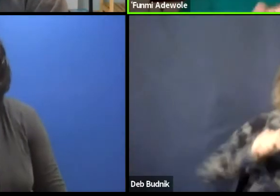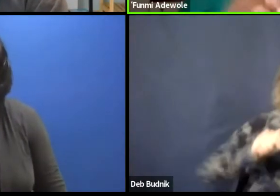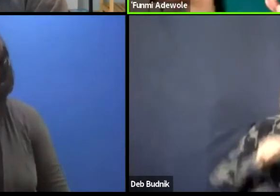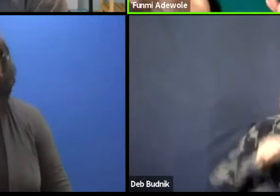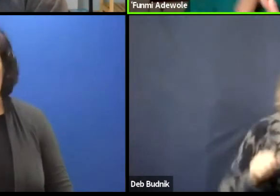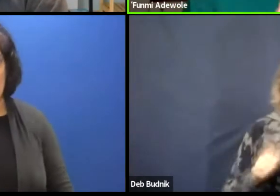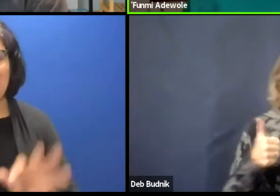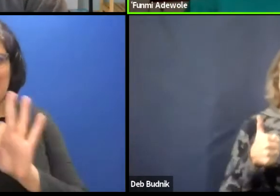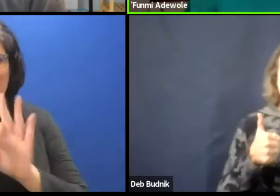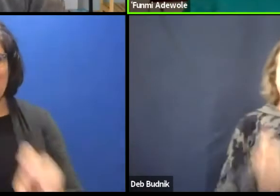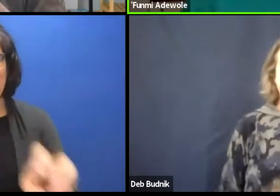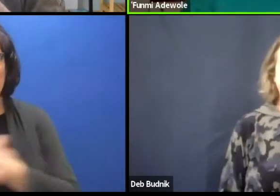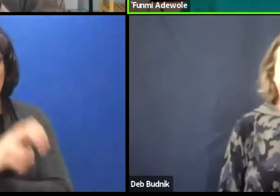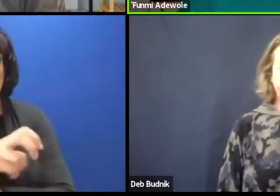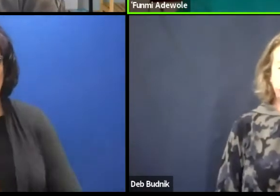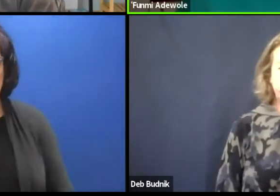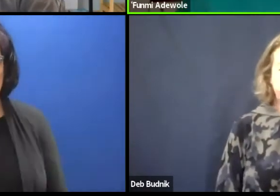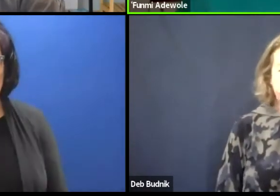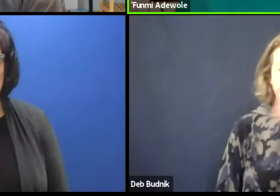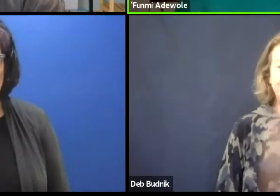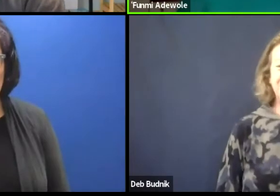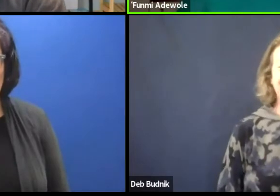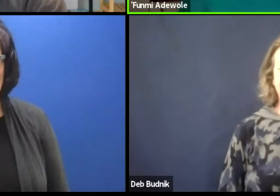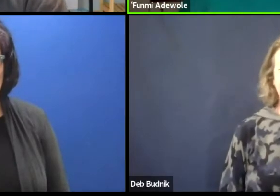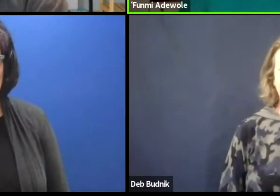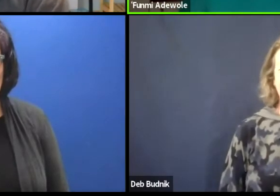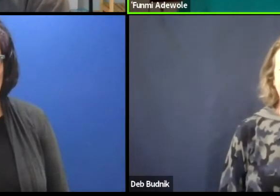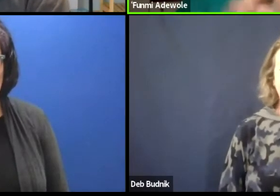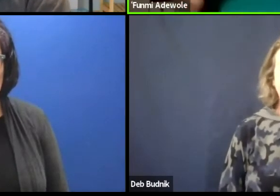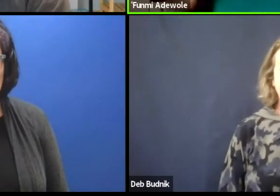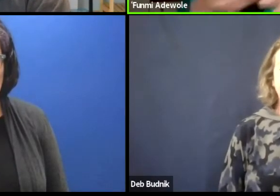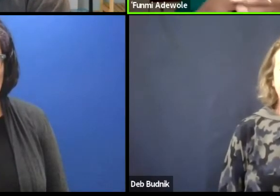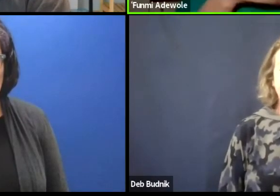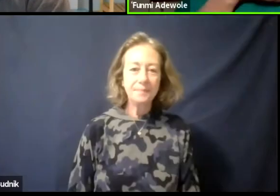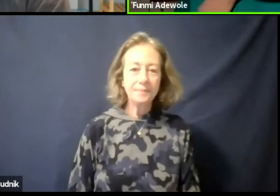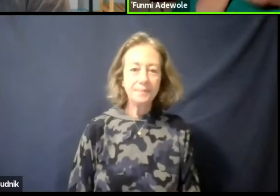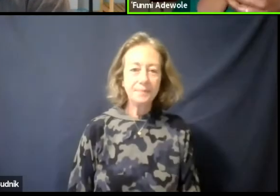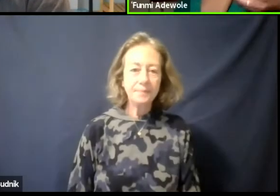Maybe the dancers or the advisor is keeping mute,